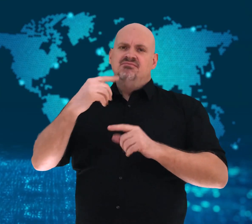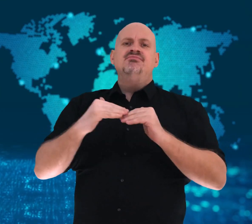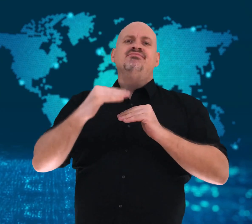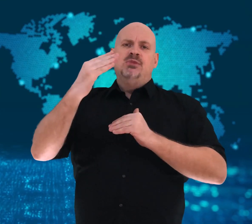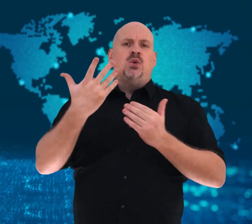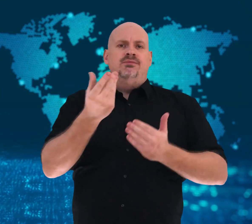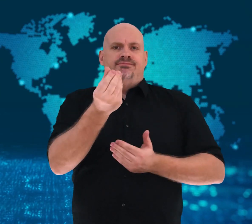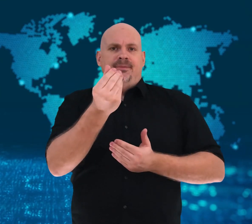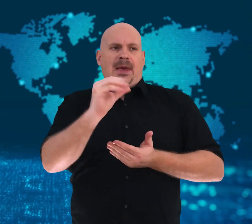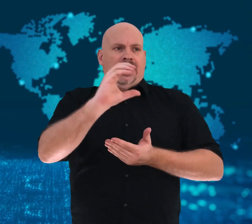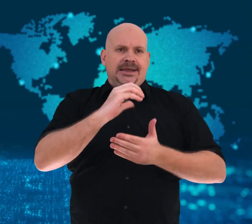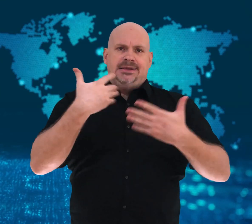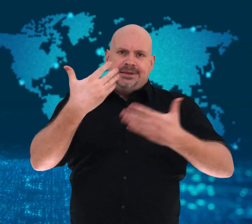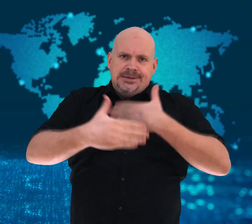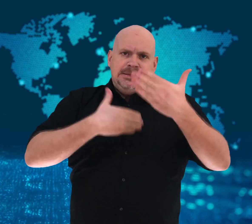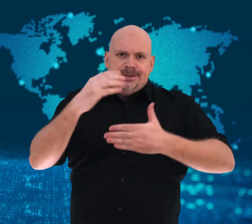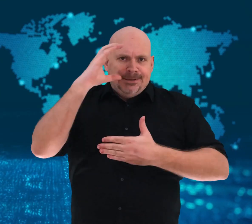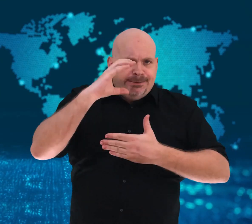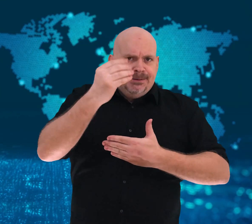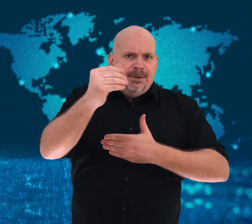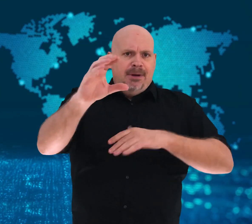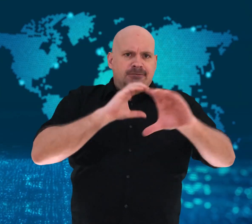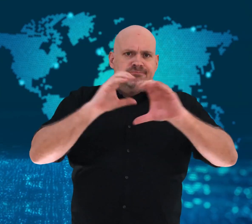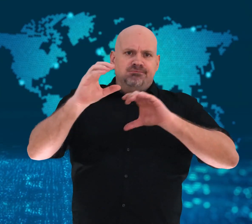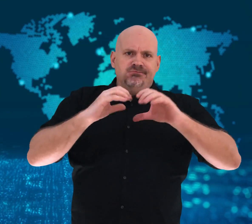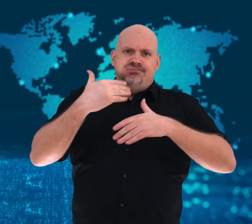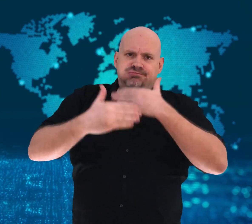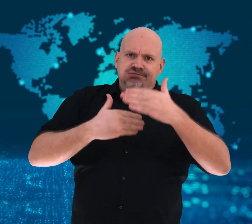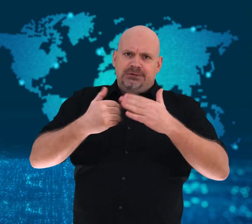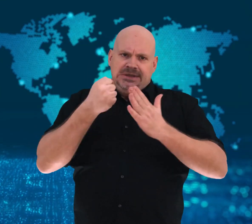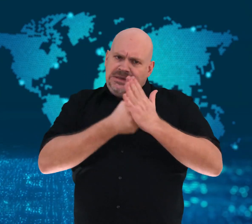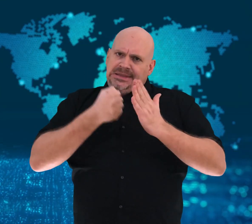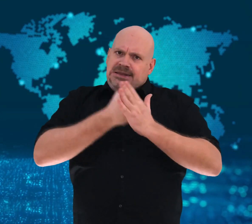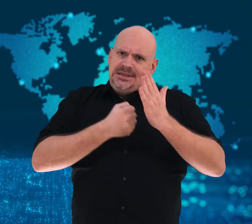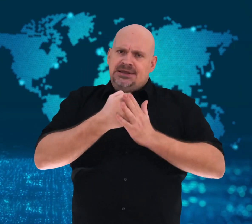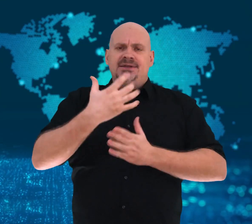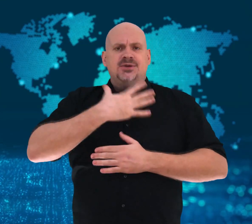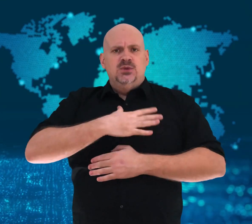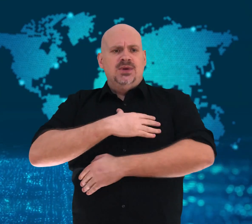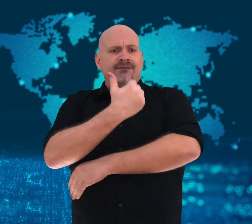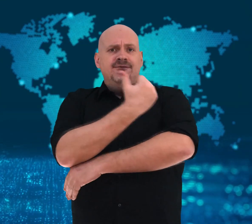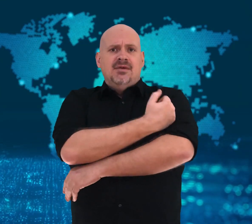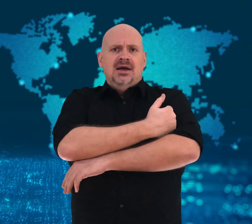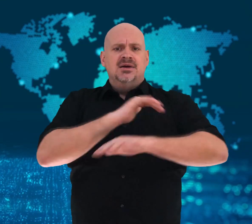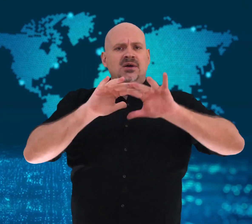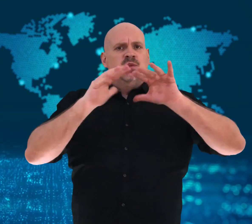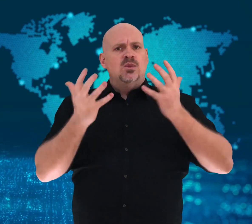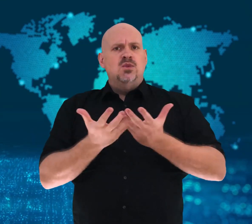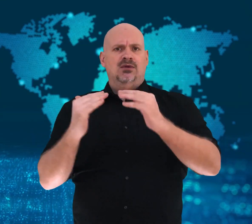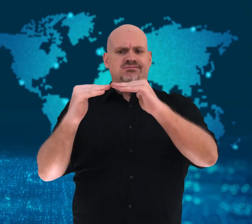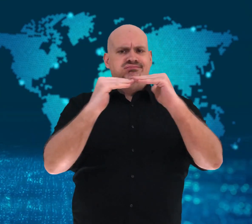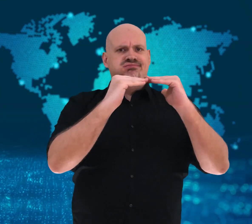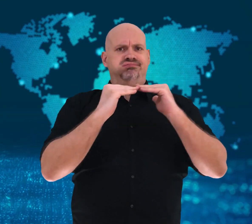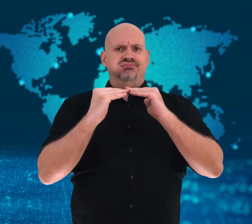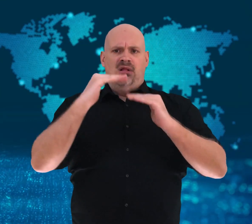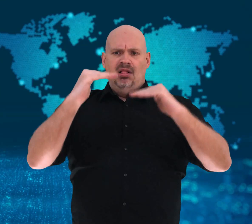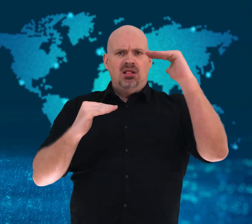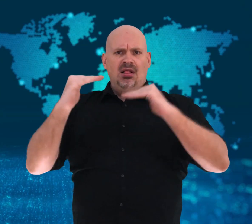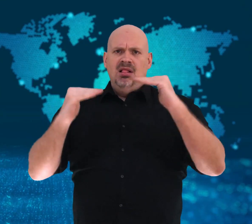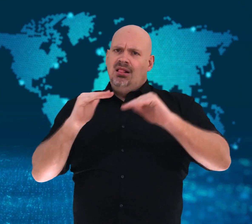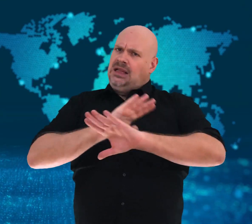COVAX will seek more funds as they continue to fight vaccine